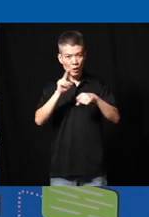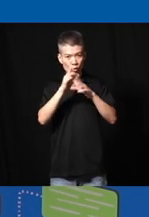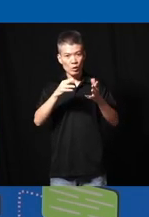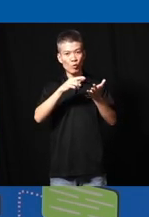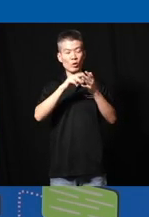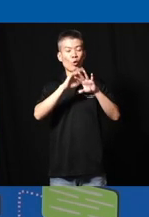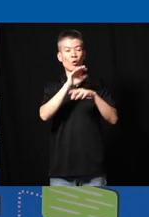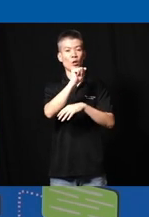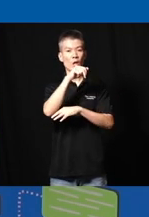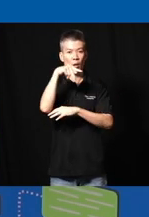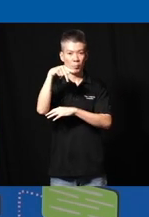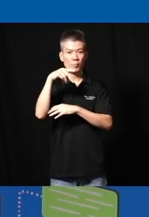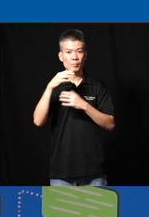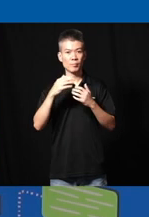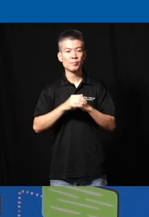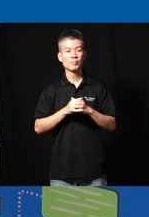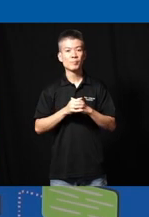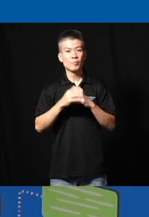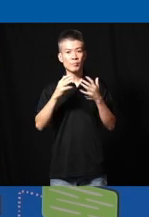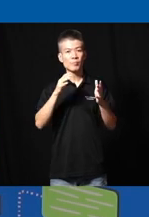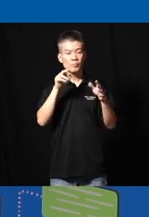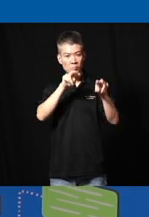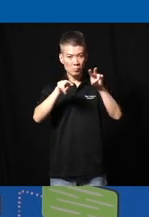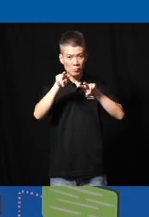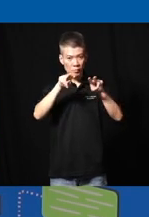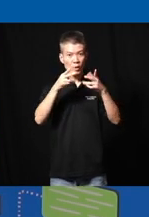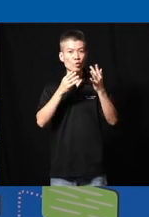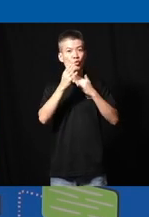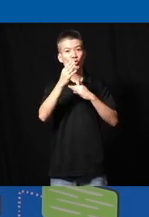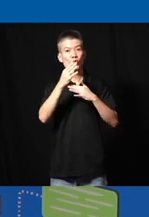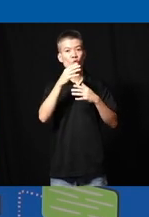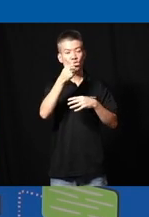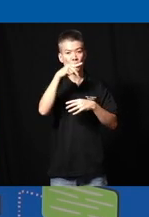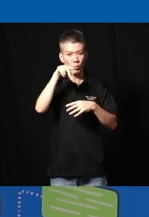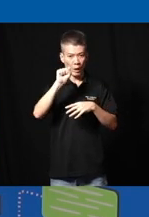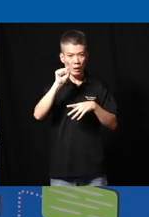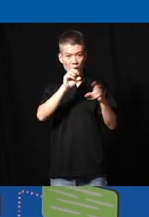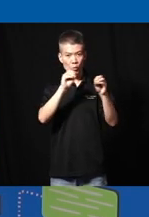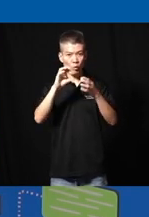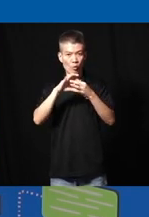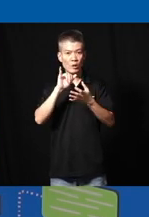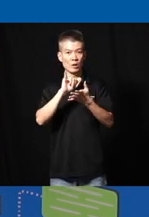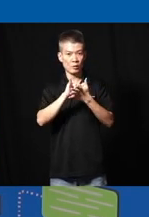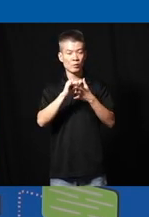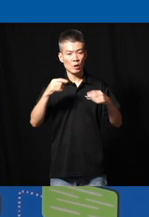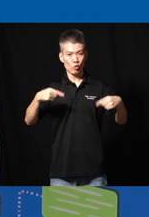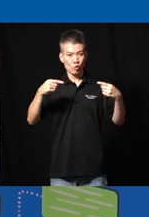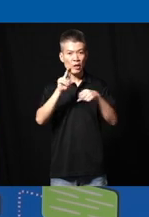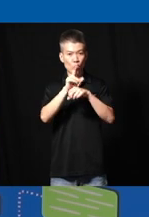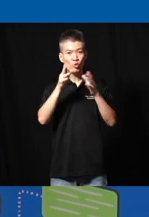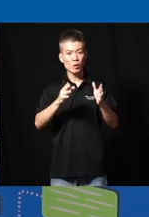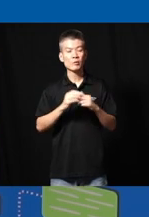on an app uh and then they monitor via GPS the movements of these uh wheelchair users so you get